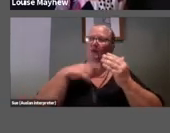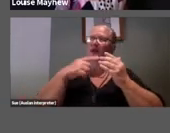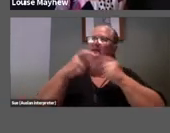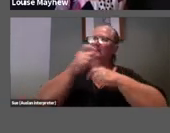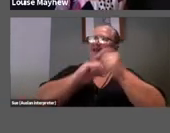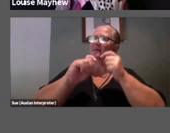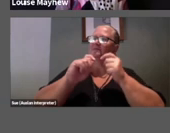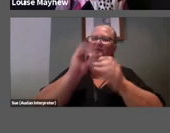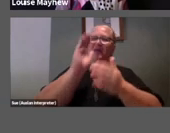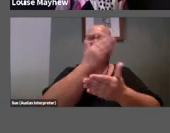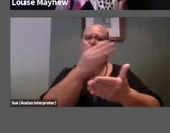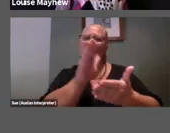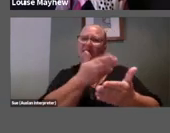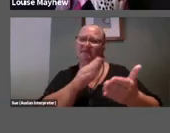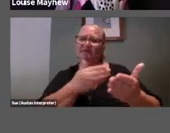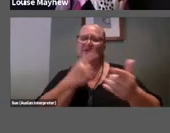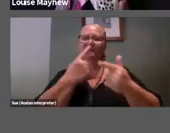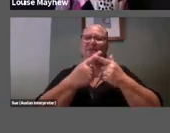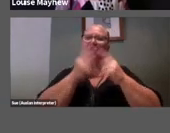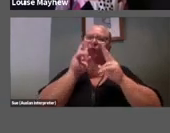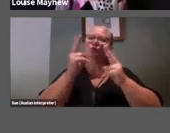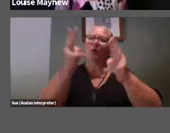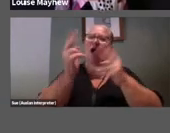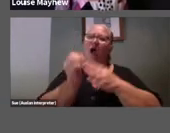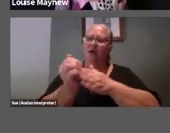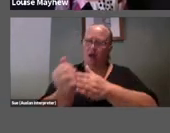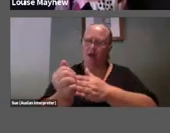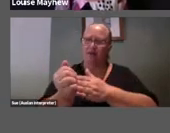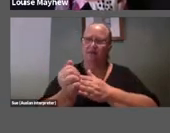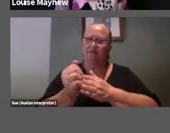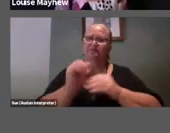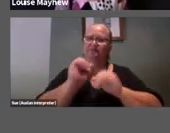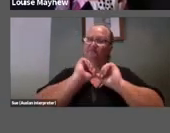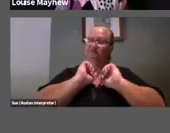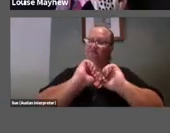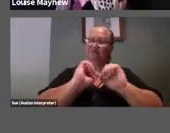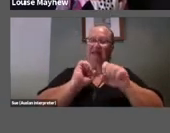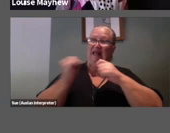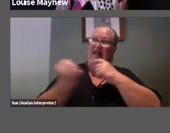and a tour guide. His practices influenced by the chance encounters of